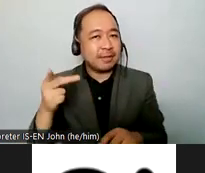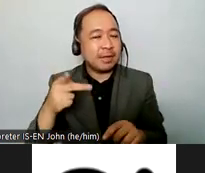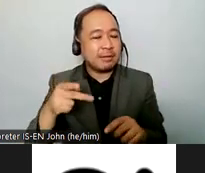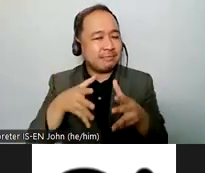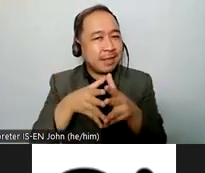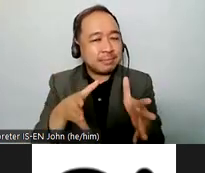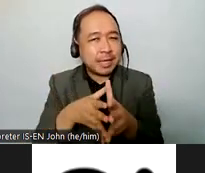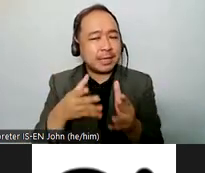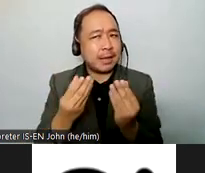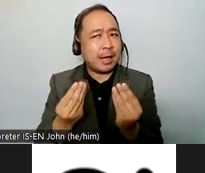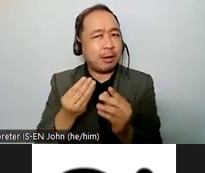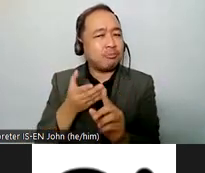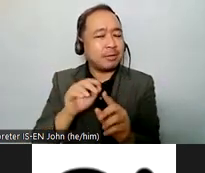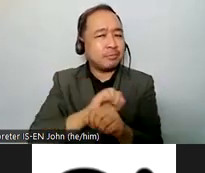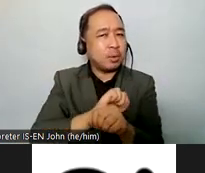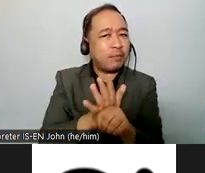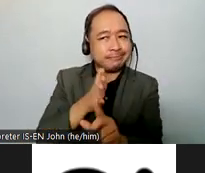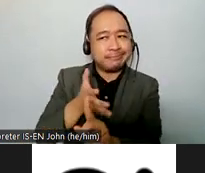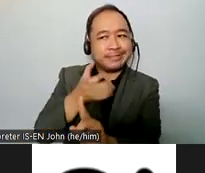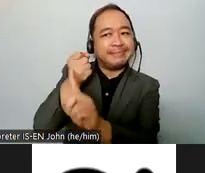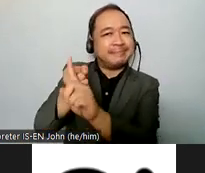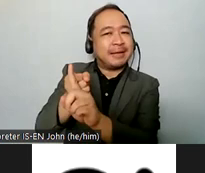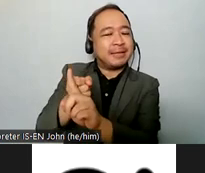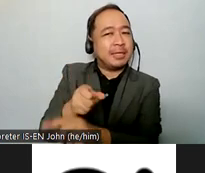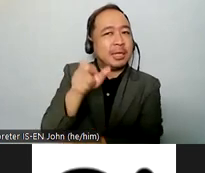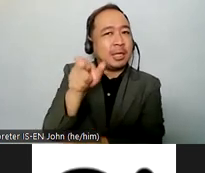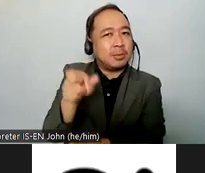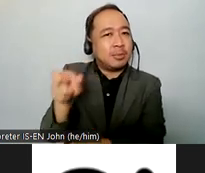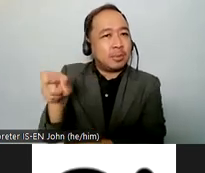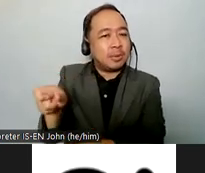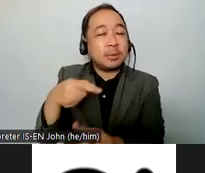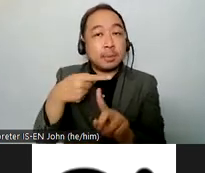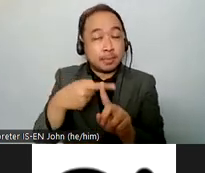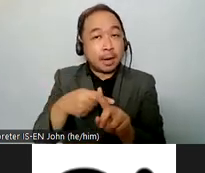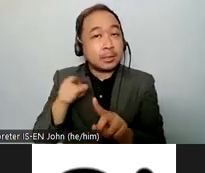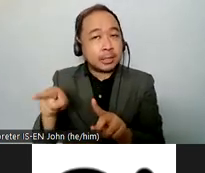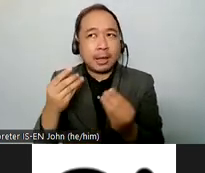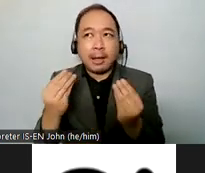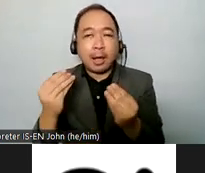um but also expressing um more partnerships with governments and international ngos